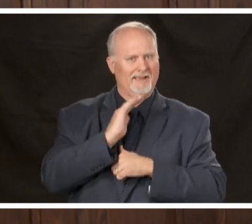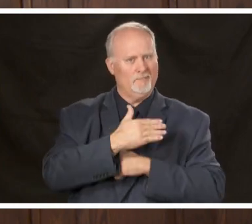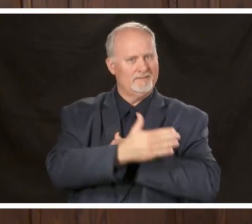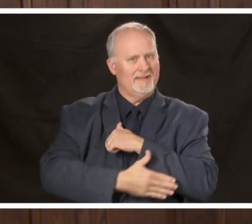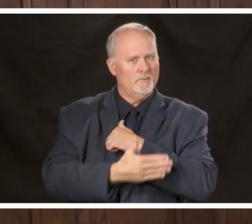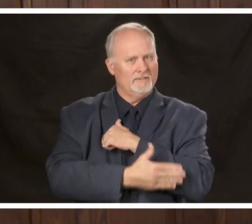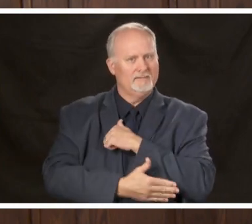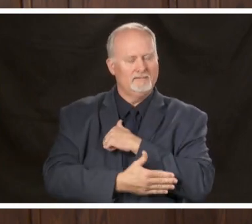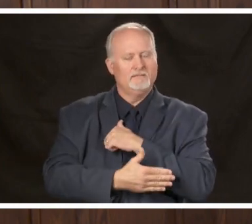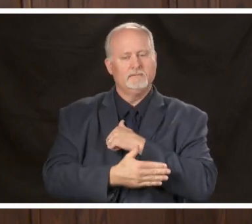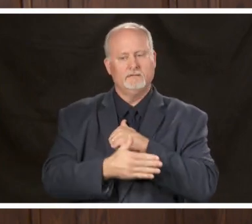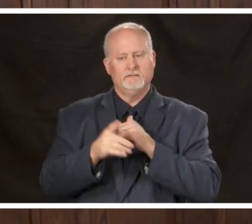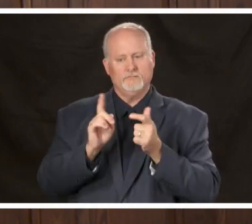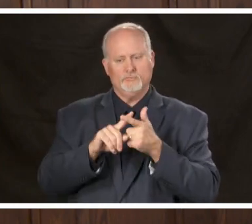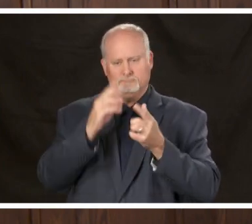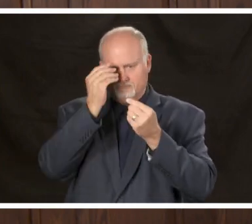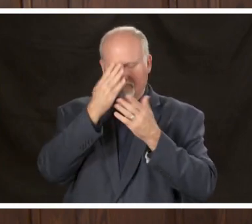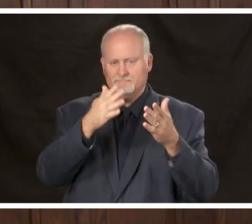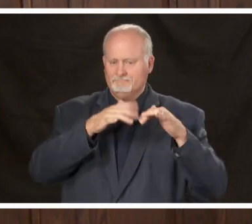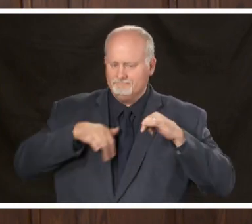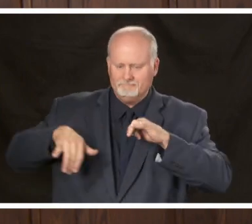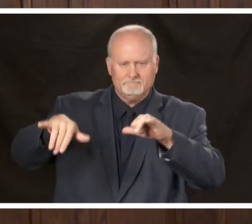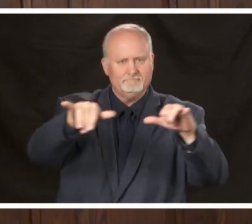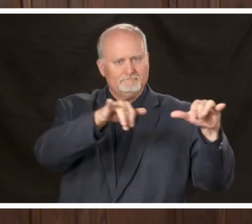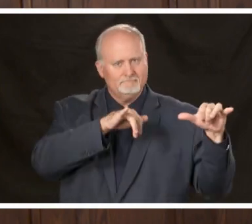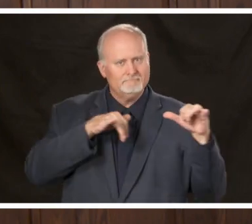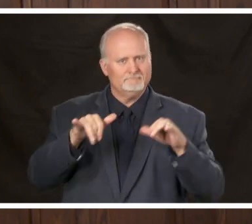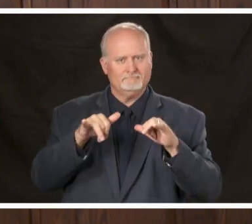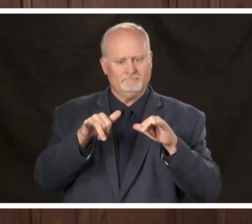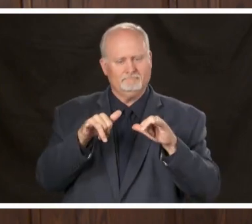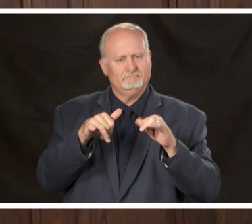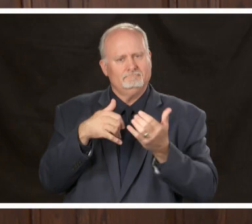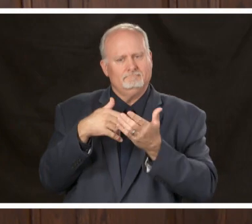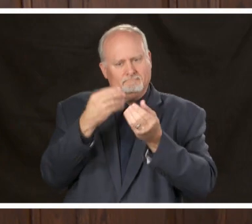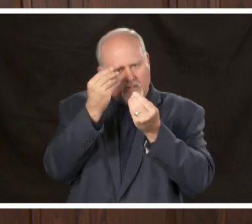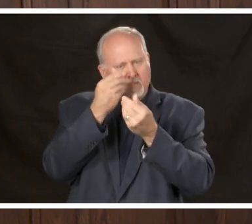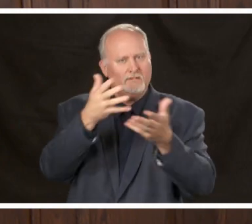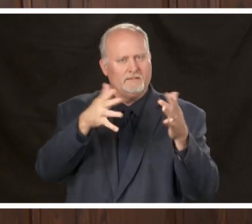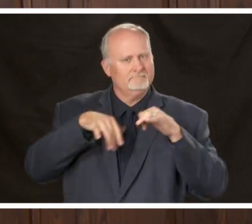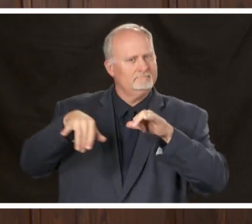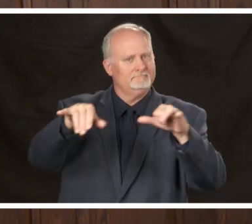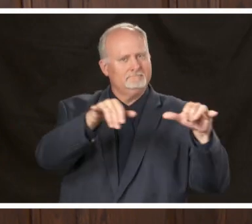consistent messaging and communications across jurisdictional boundaries you can